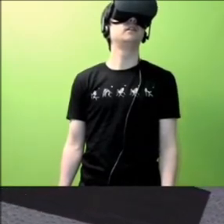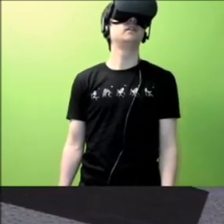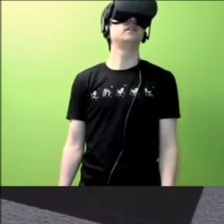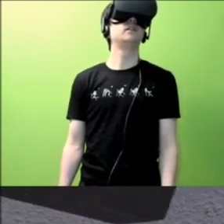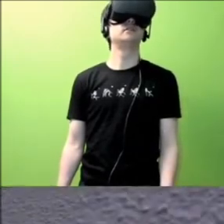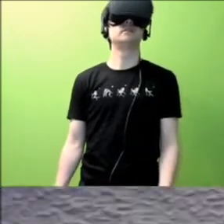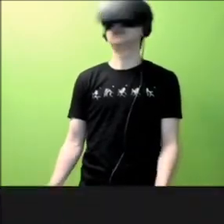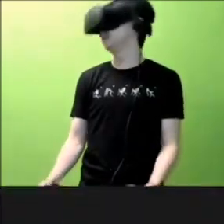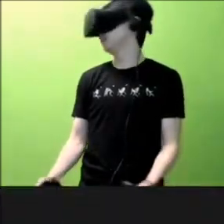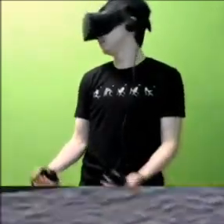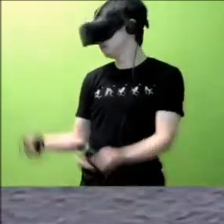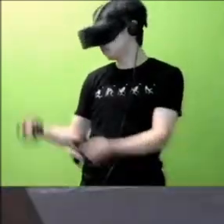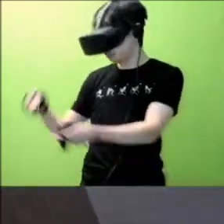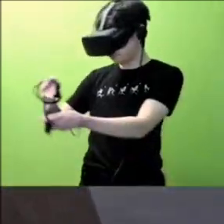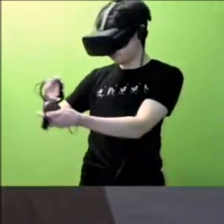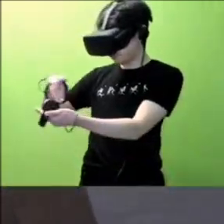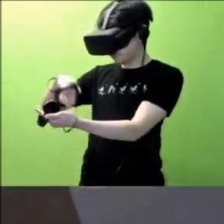Forgive